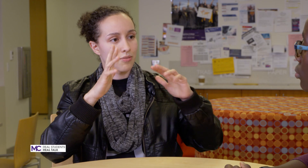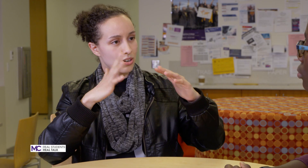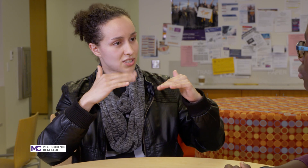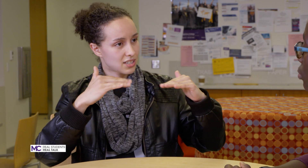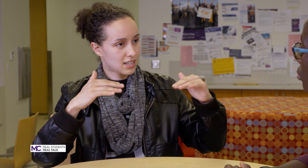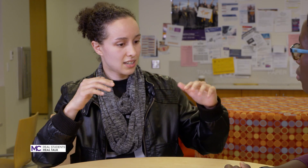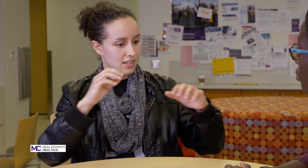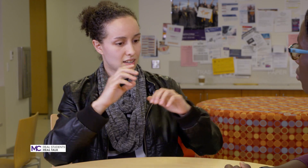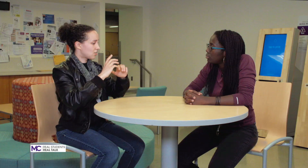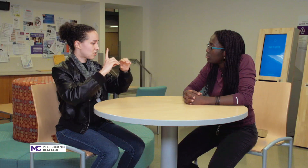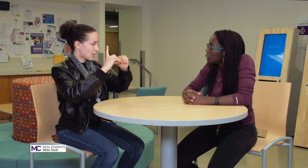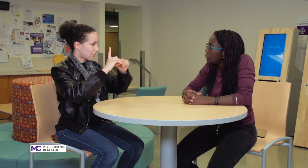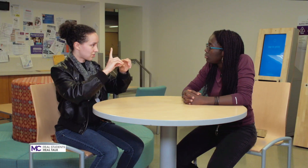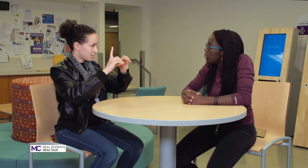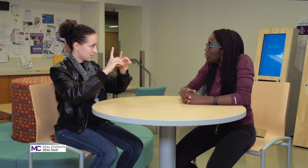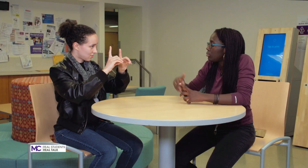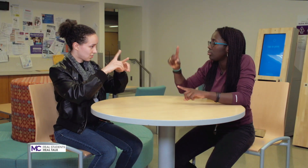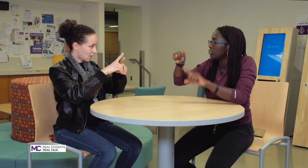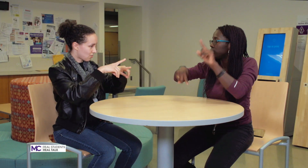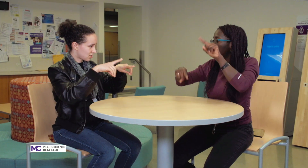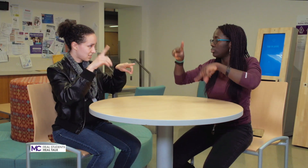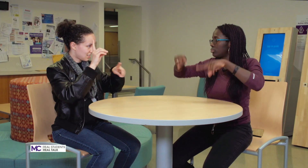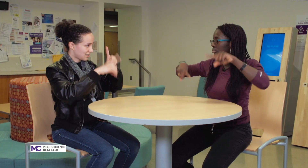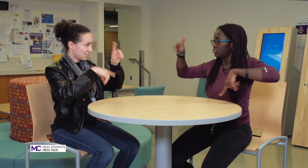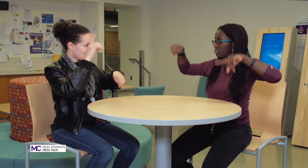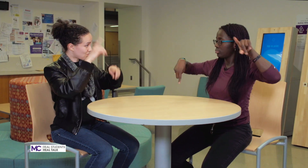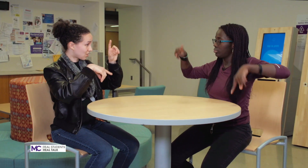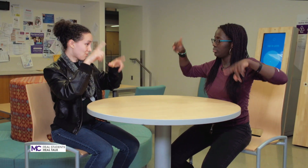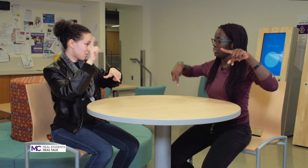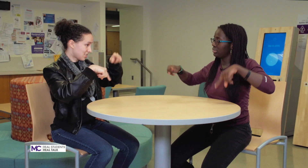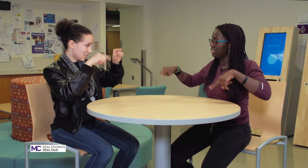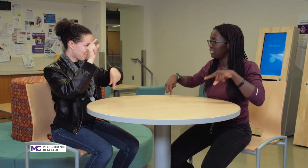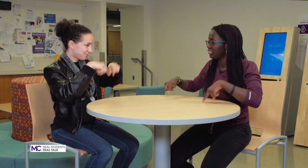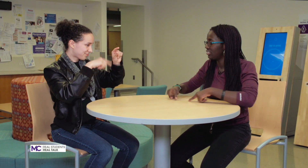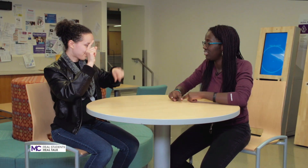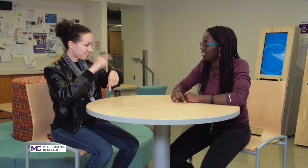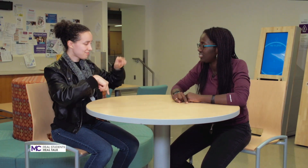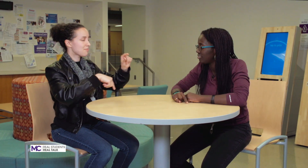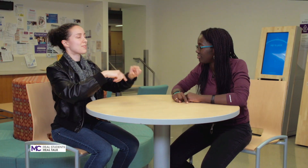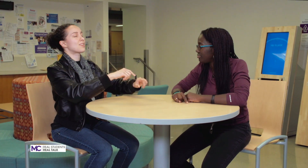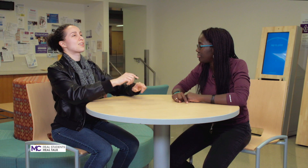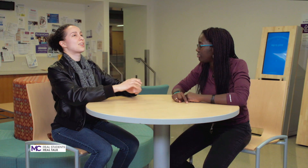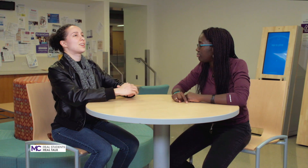more diversity diversity diversity